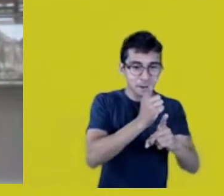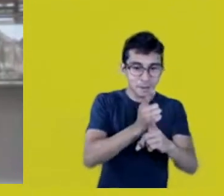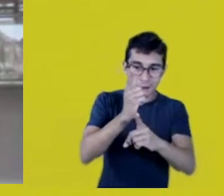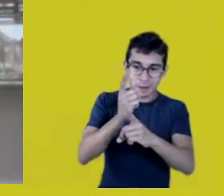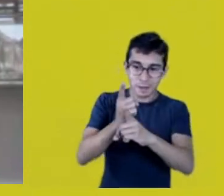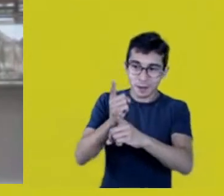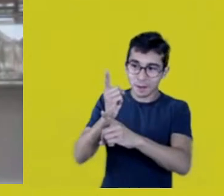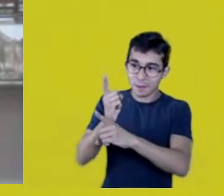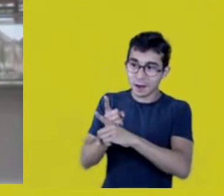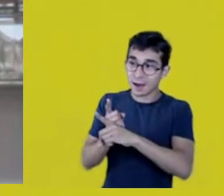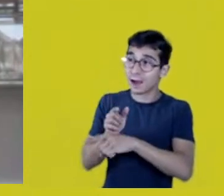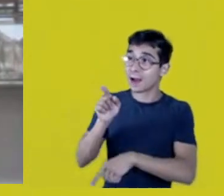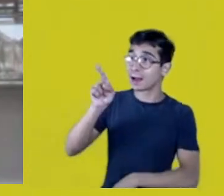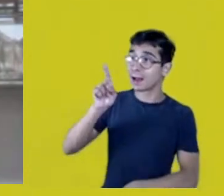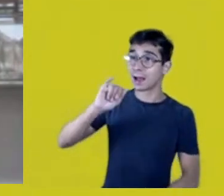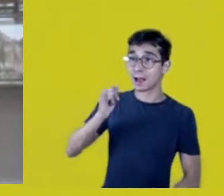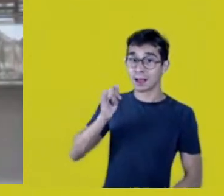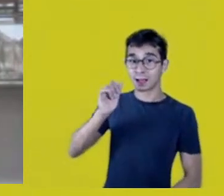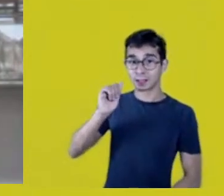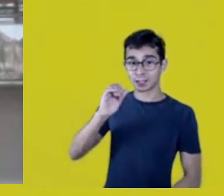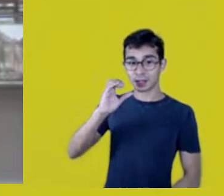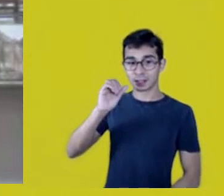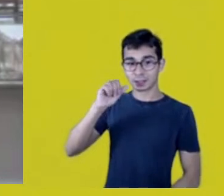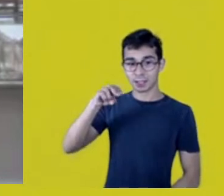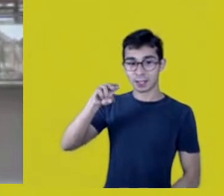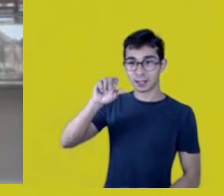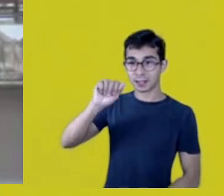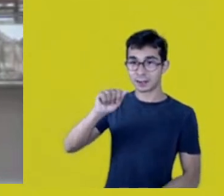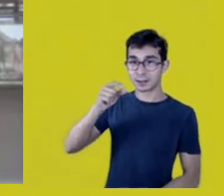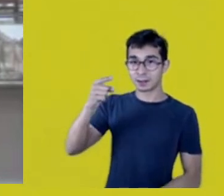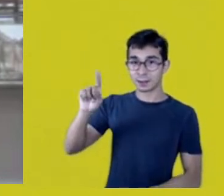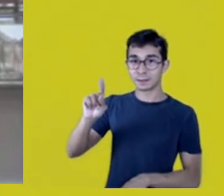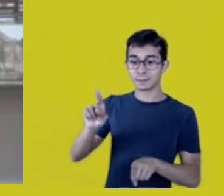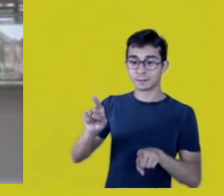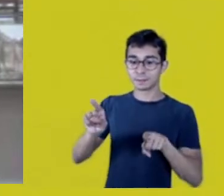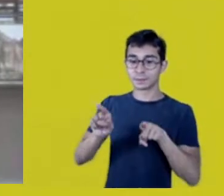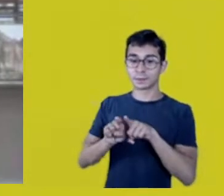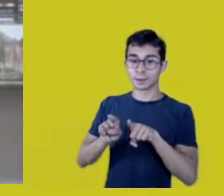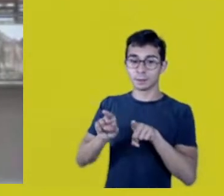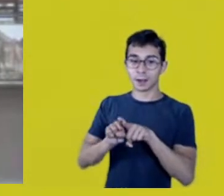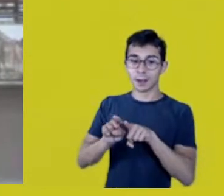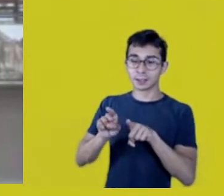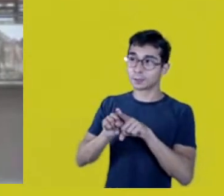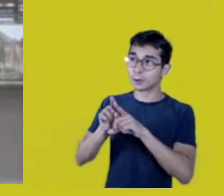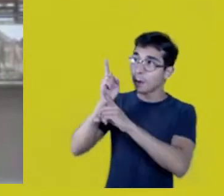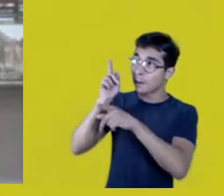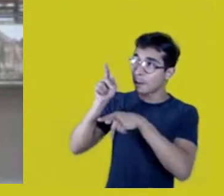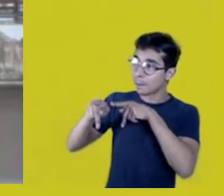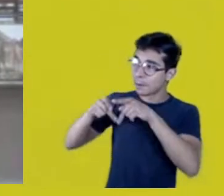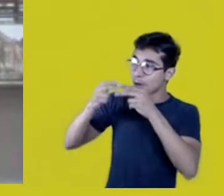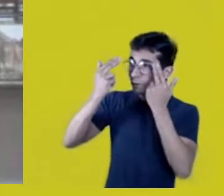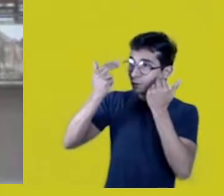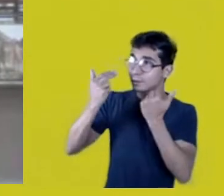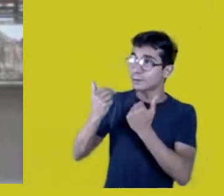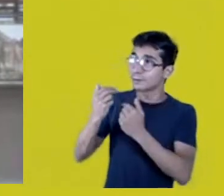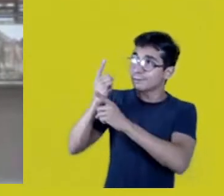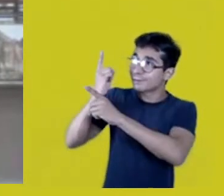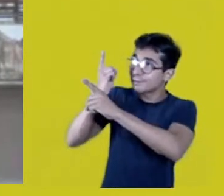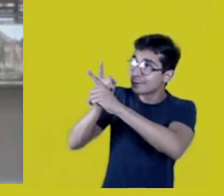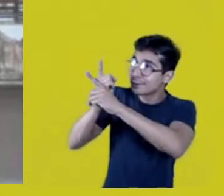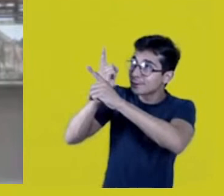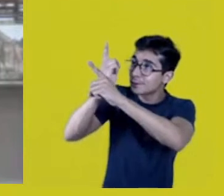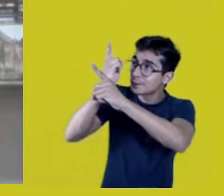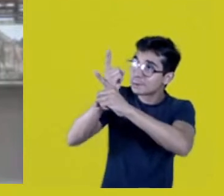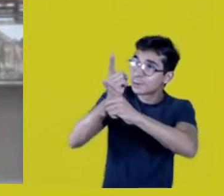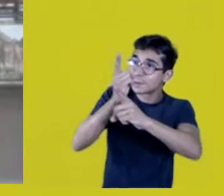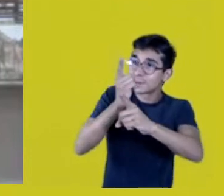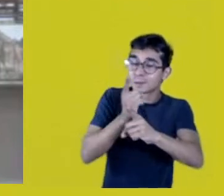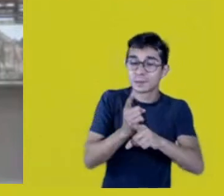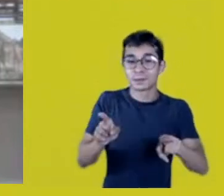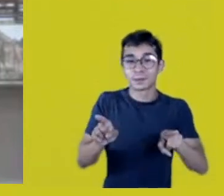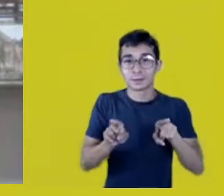Is also a Mura place